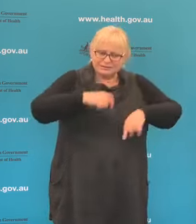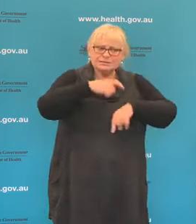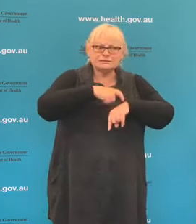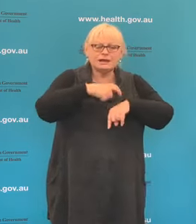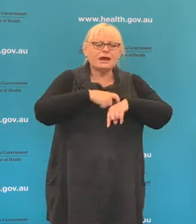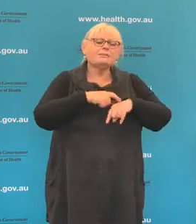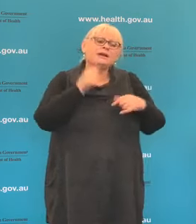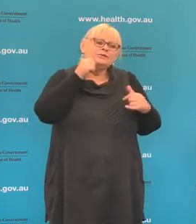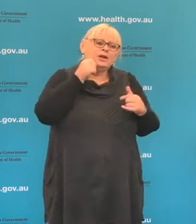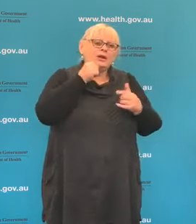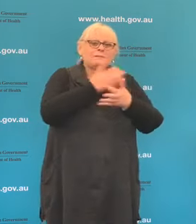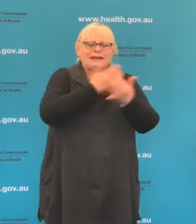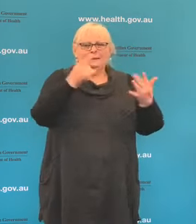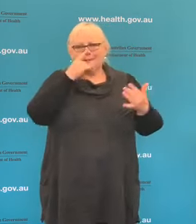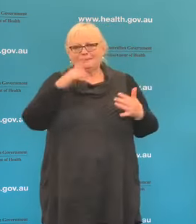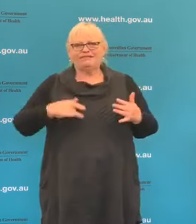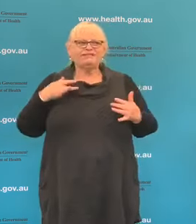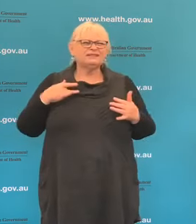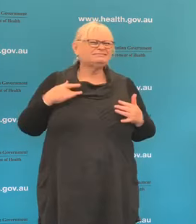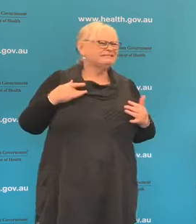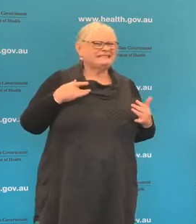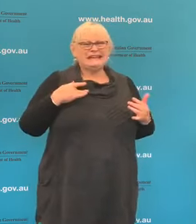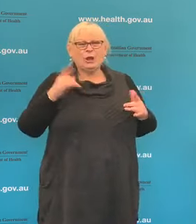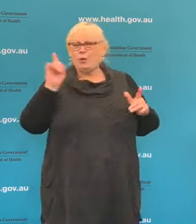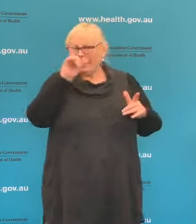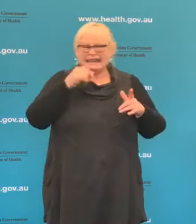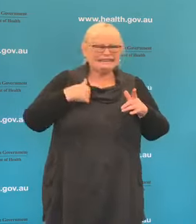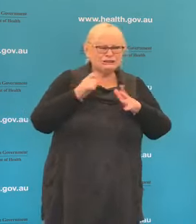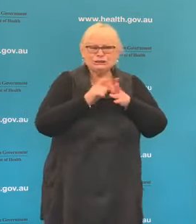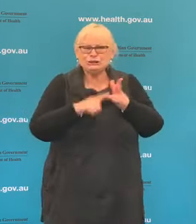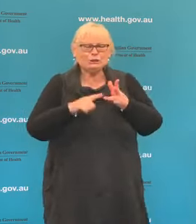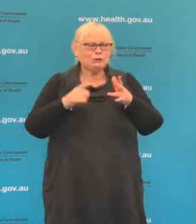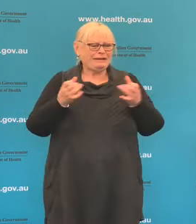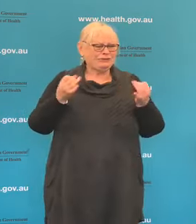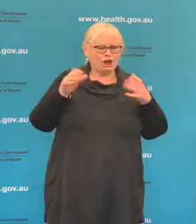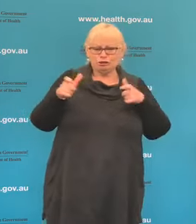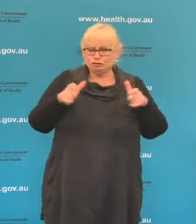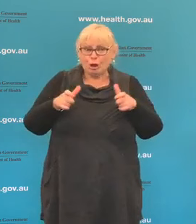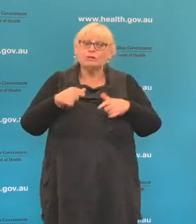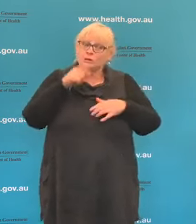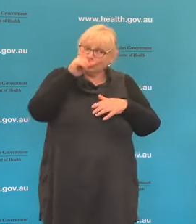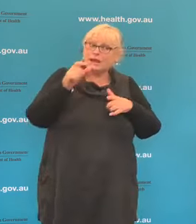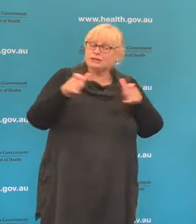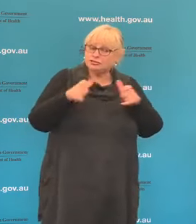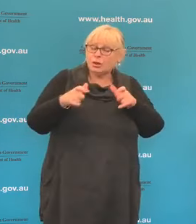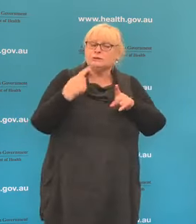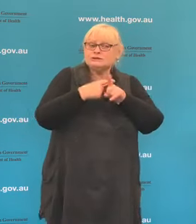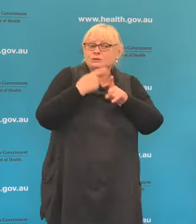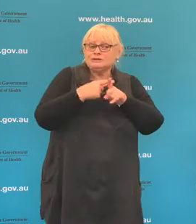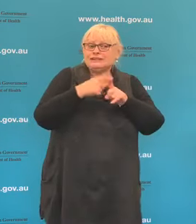are feeling, what can we do, in the face of this pandemic. This is something very positive and constructive each of us can do.